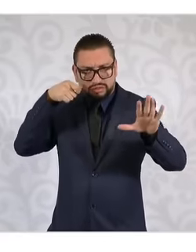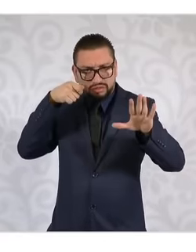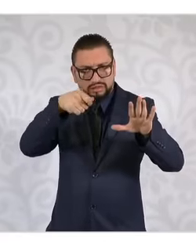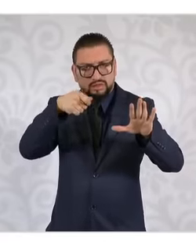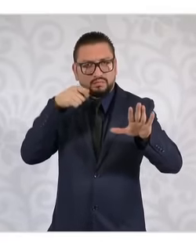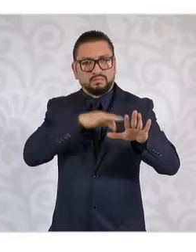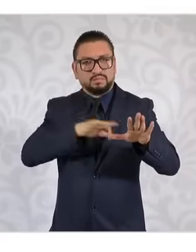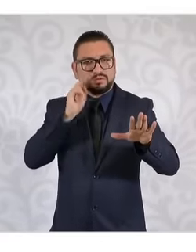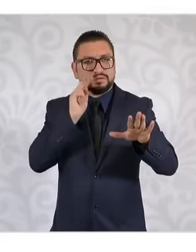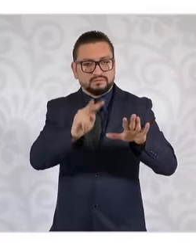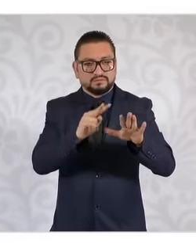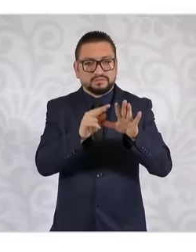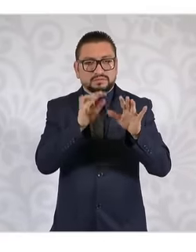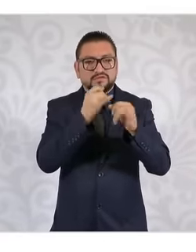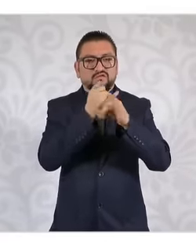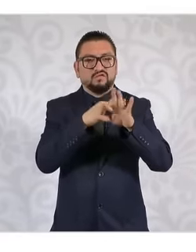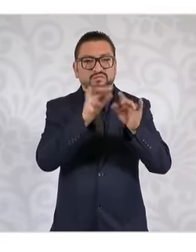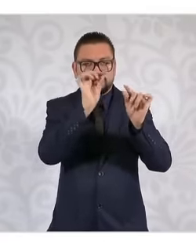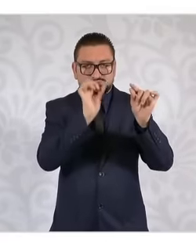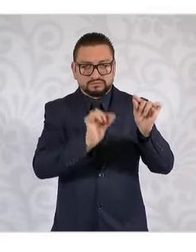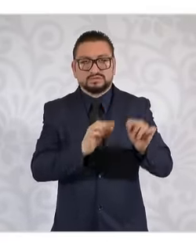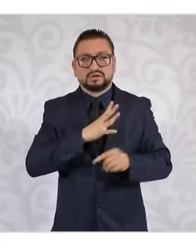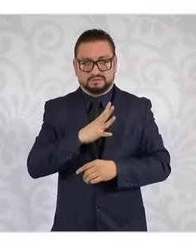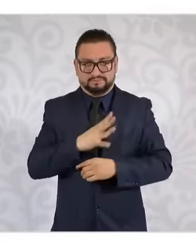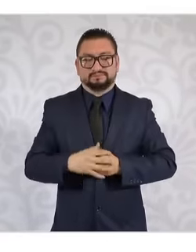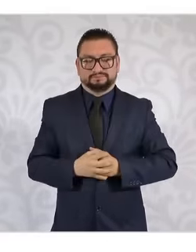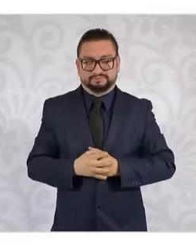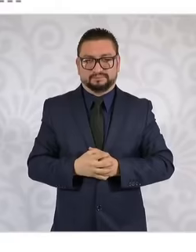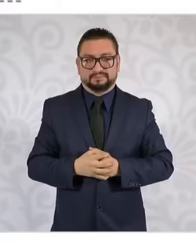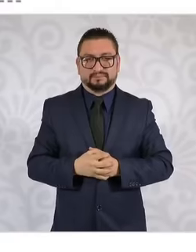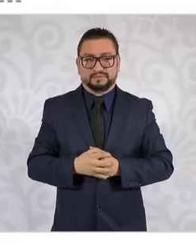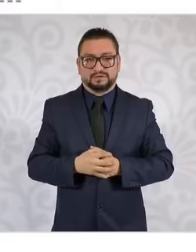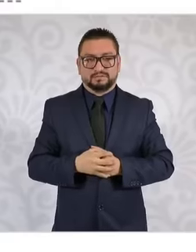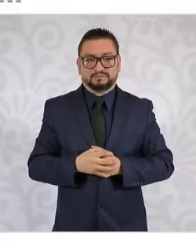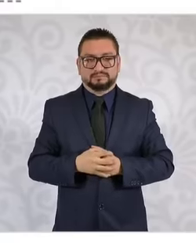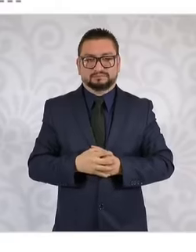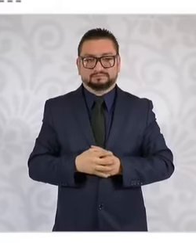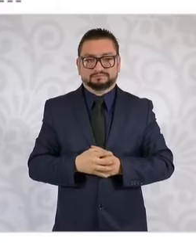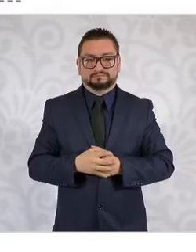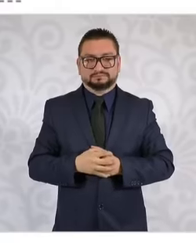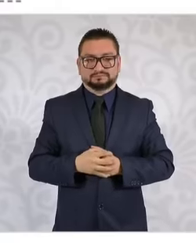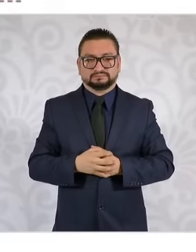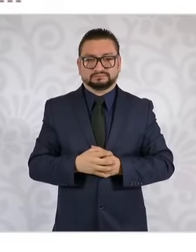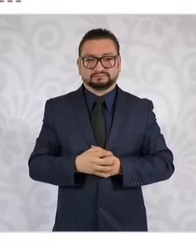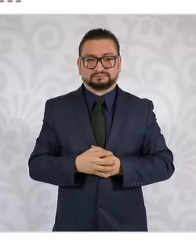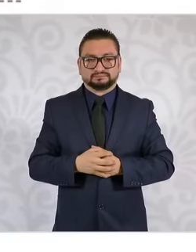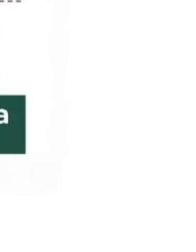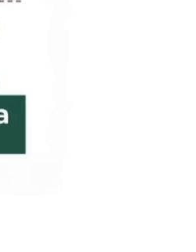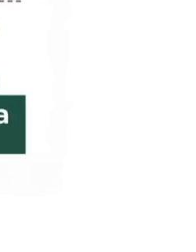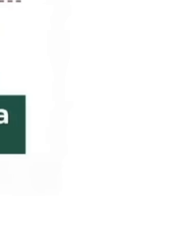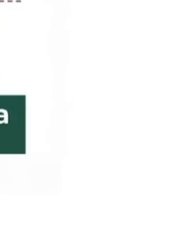you can see all the data. next please And this is what President López Obrador left,